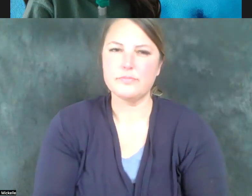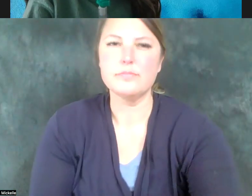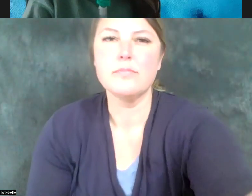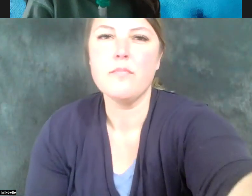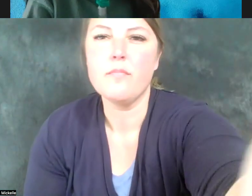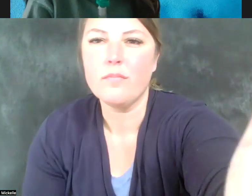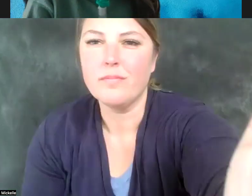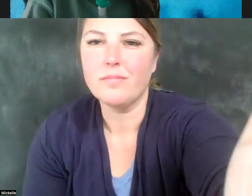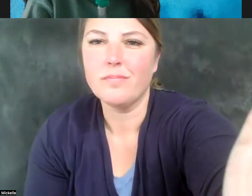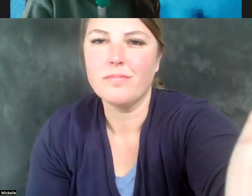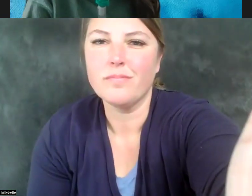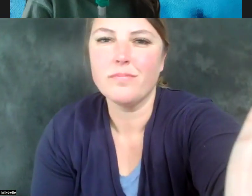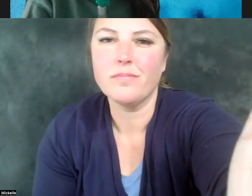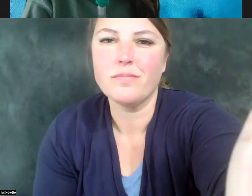Thank you so much for your answer.